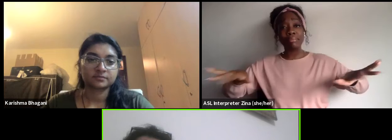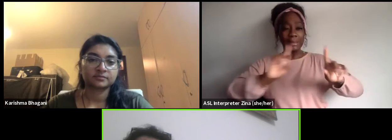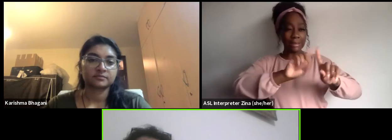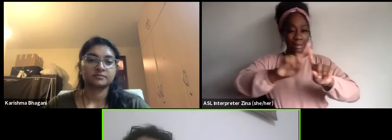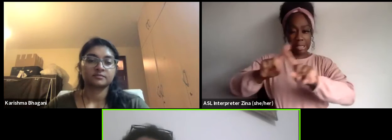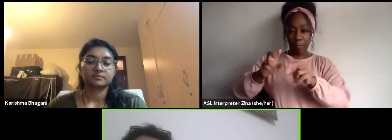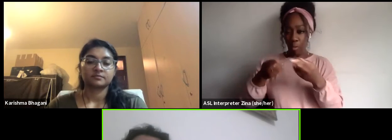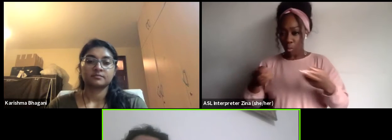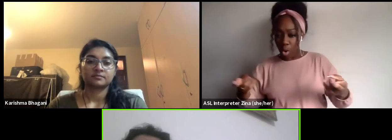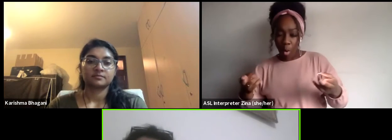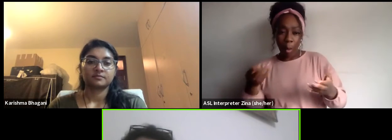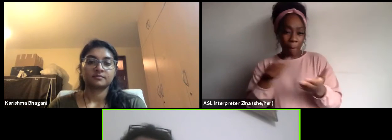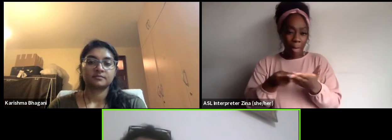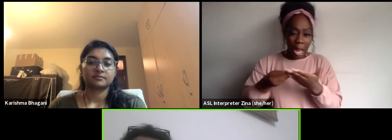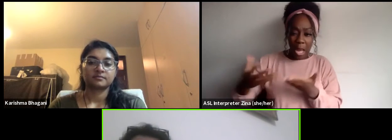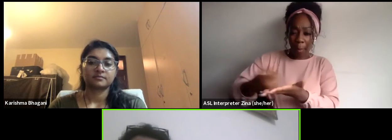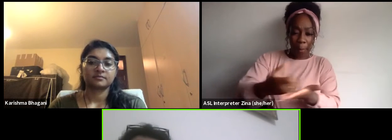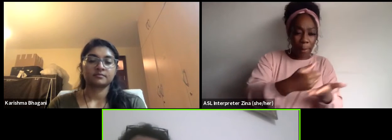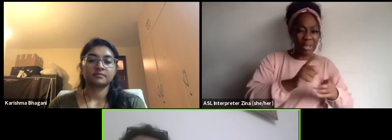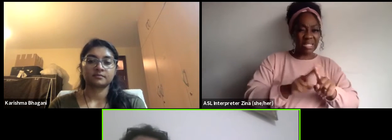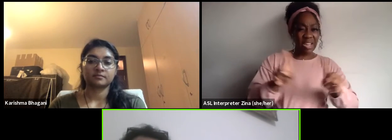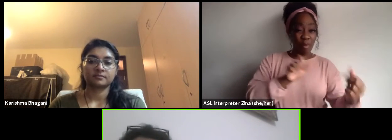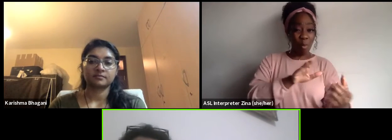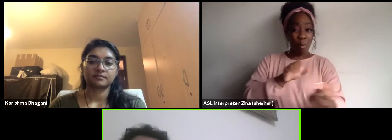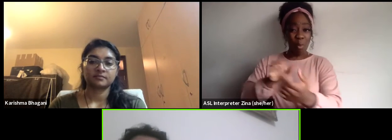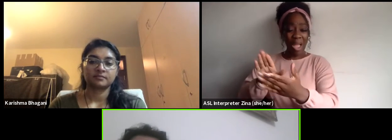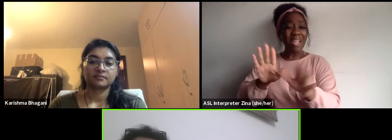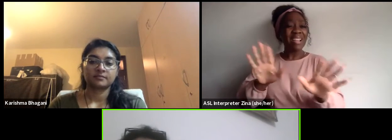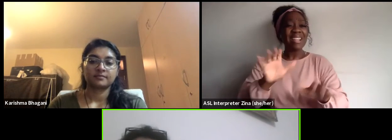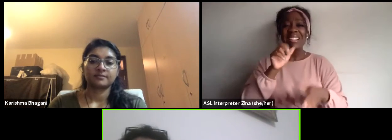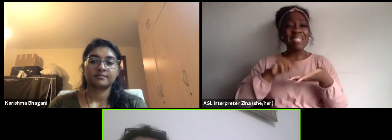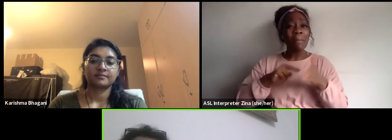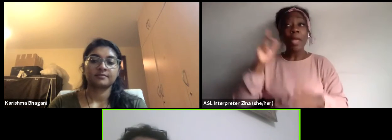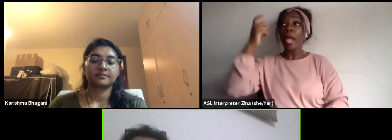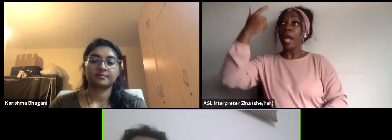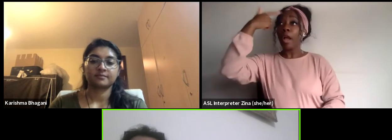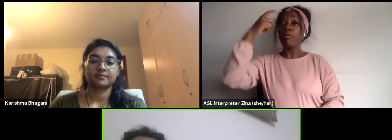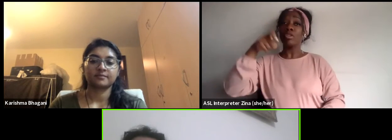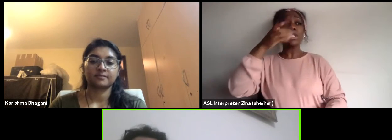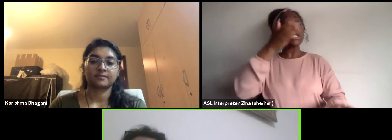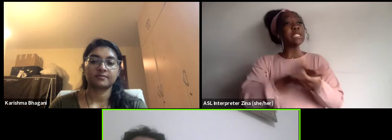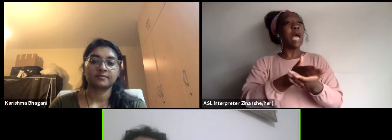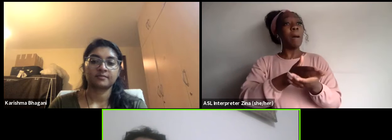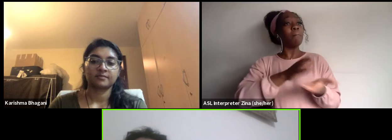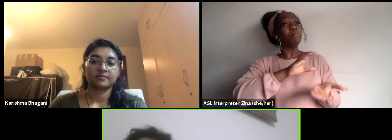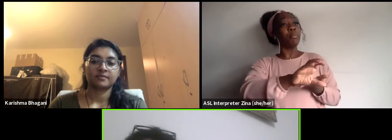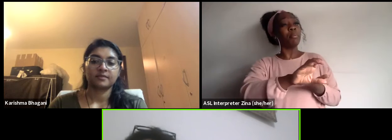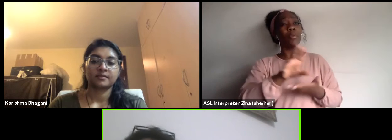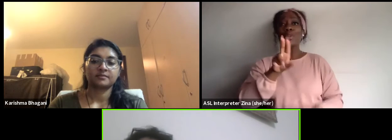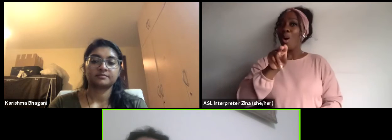that government should stop subsidizing support is the opposite. I'm a fervent and the very aggressive supporter